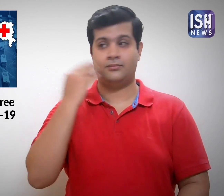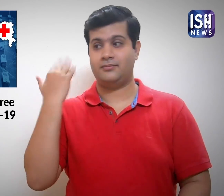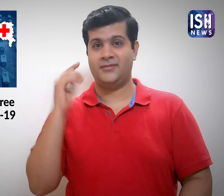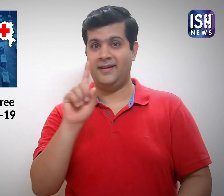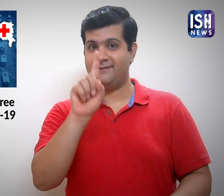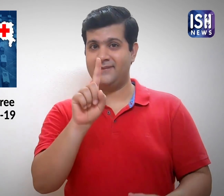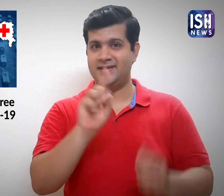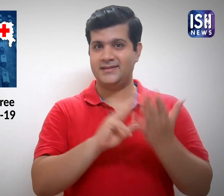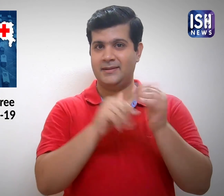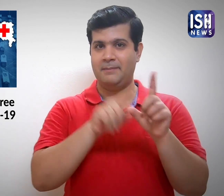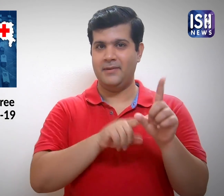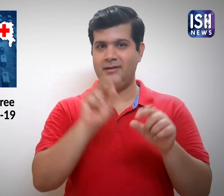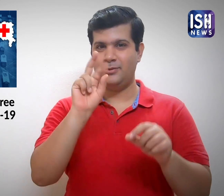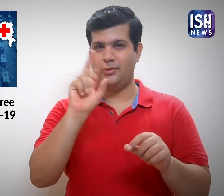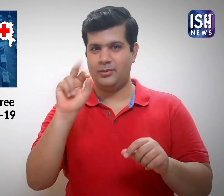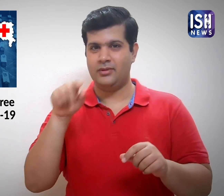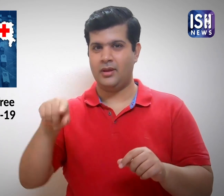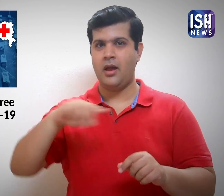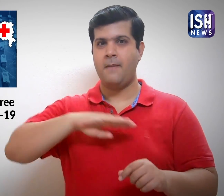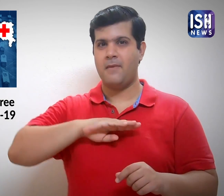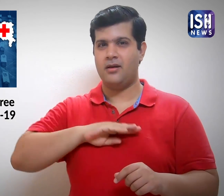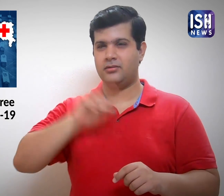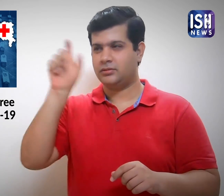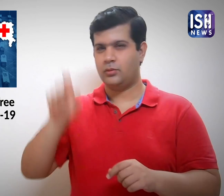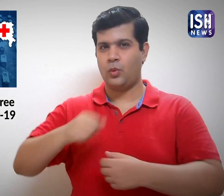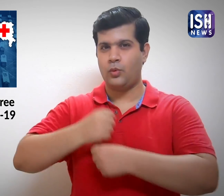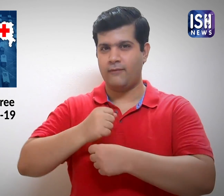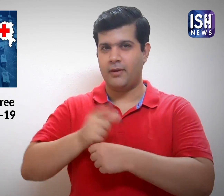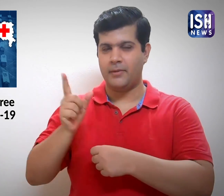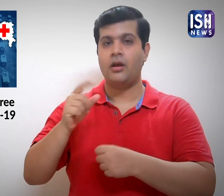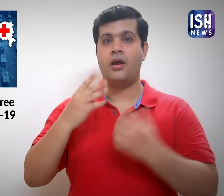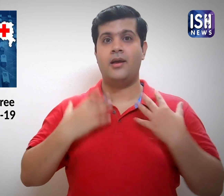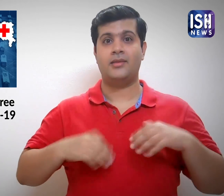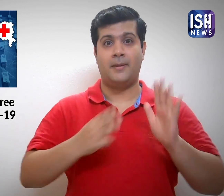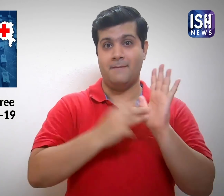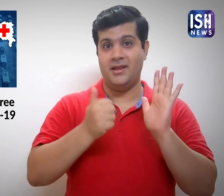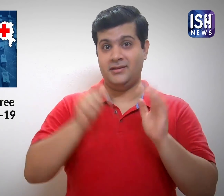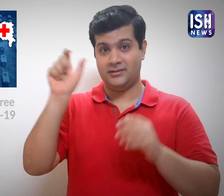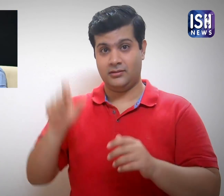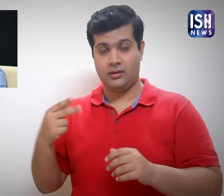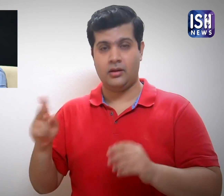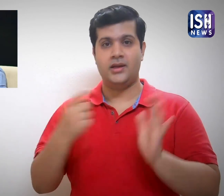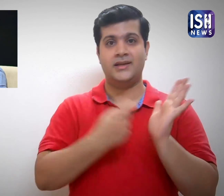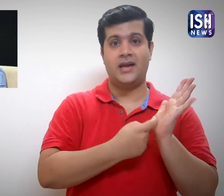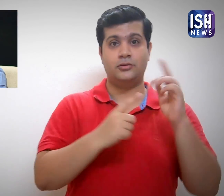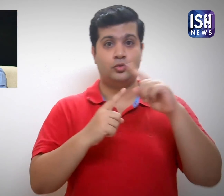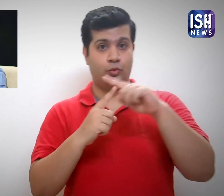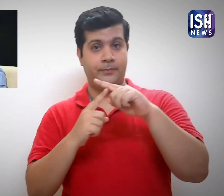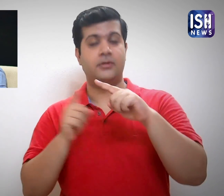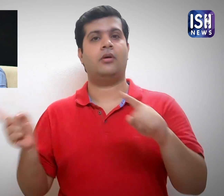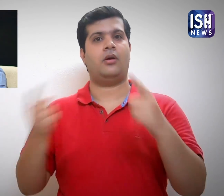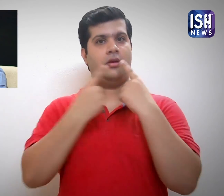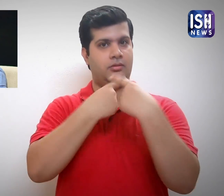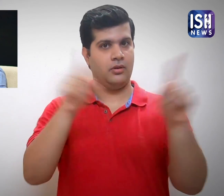On 1st May 2020, Maharashtra health minister Rajesh Tope announced